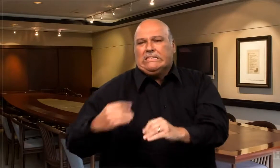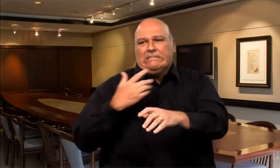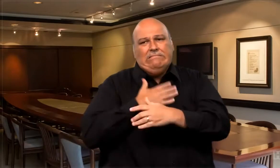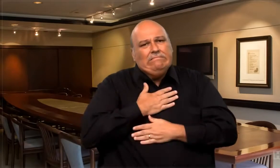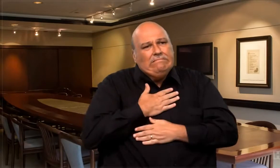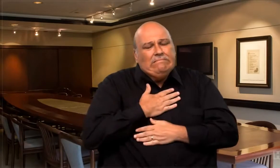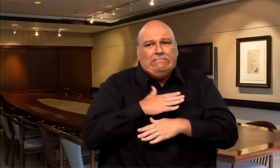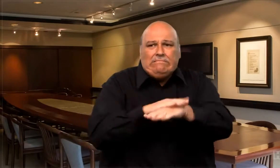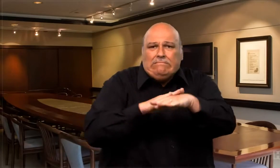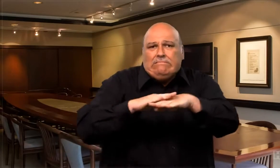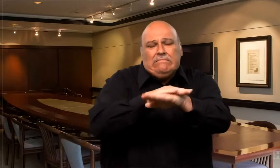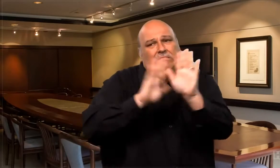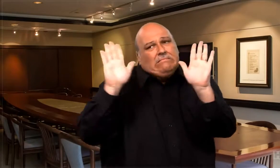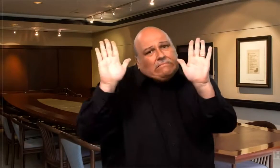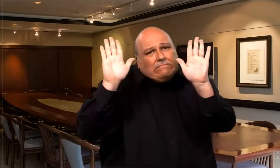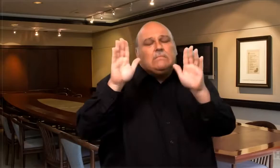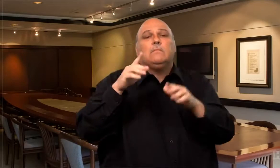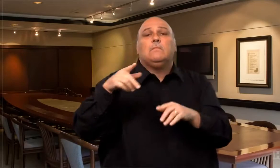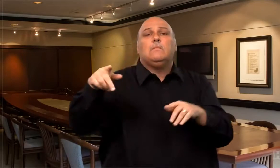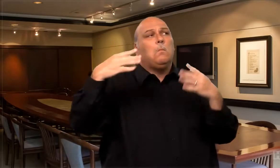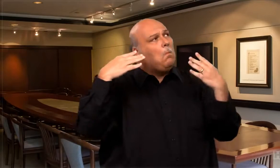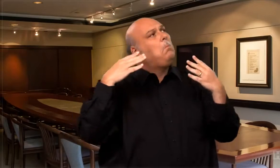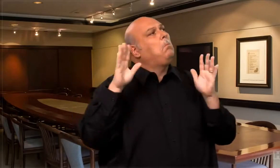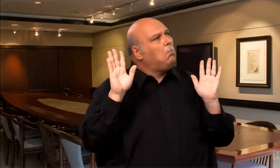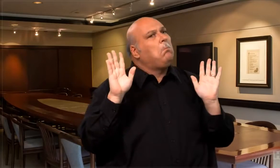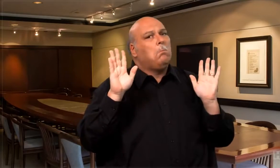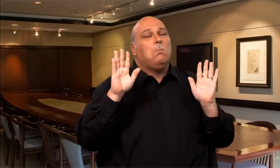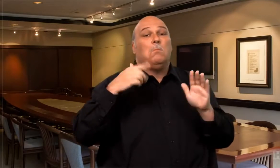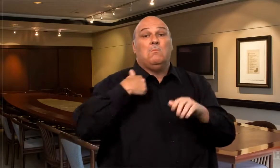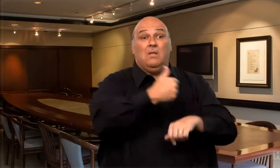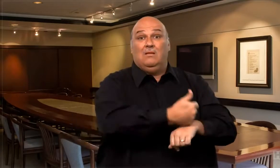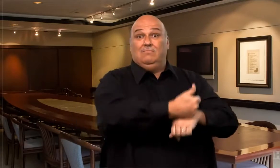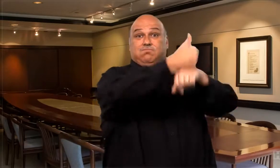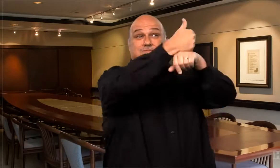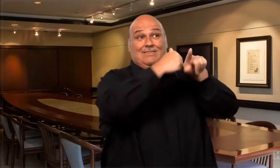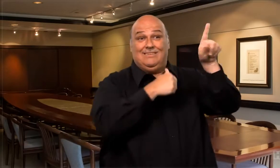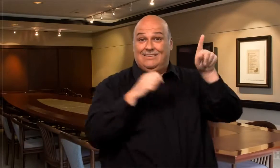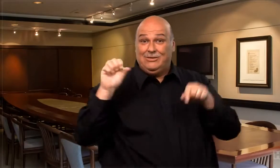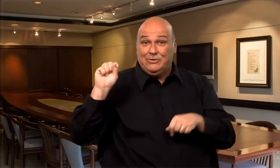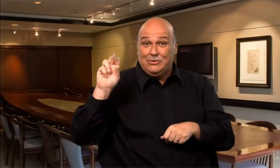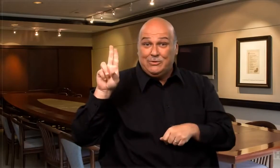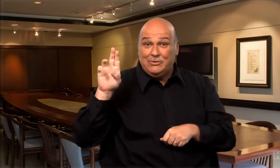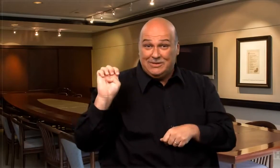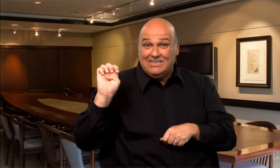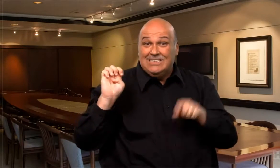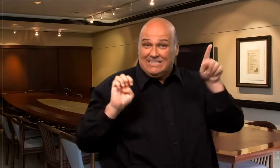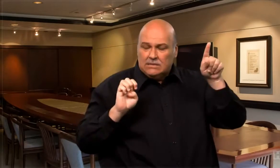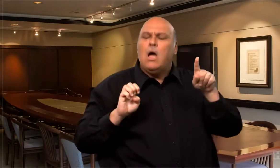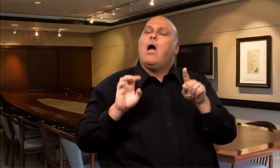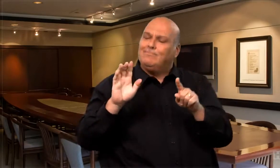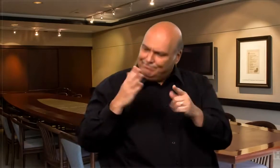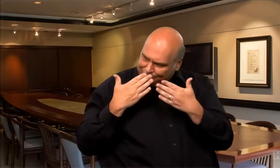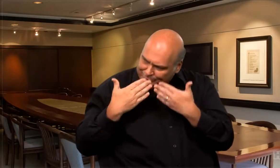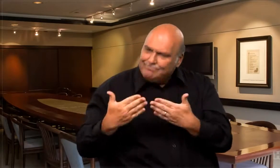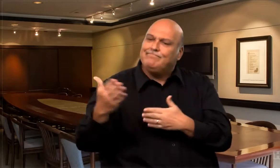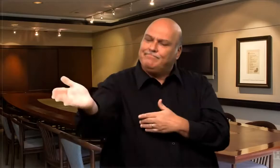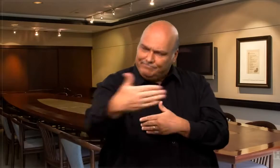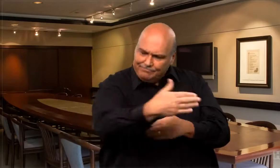change the tires. Everybody nodded and seemed to empathize with me, my boss Sue thanked me and told me to join the meeting. As I sat down, I thought to